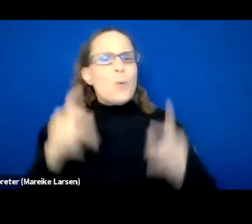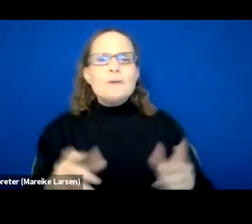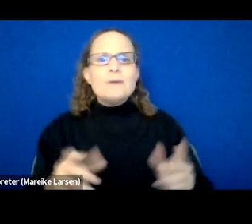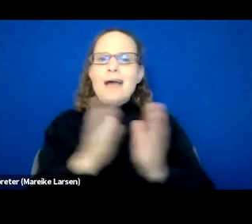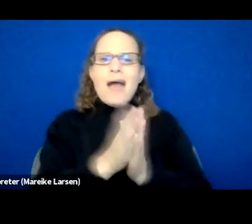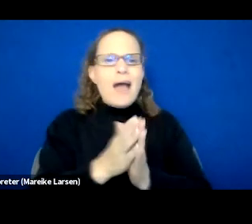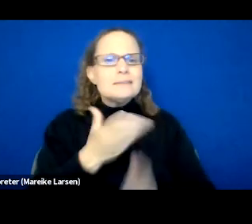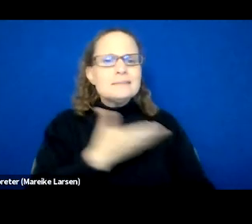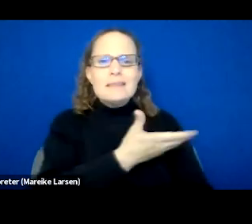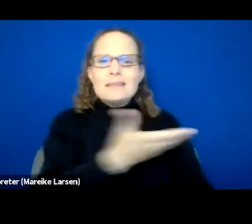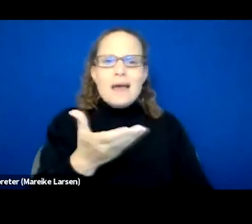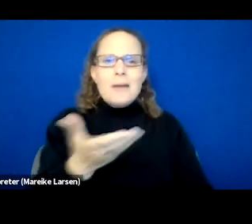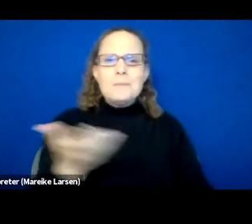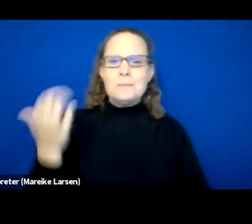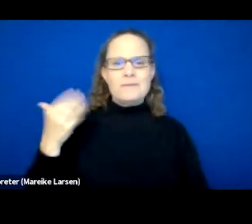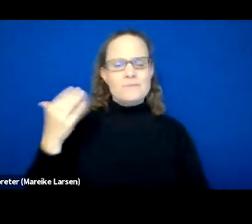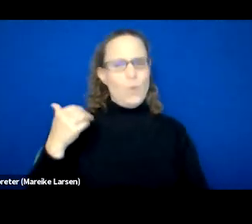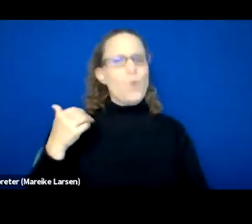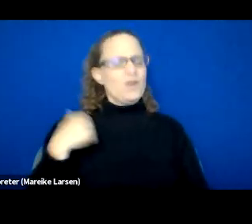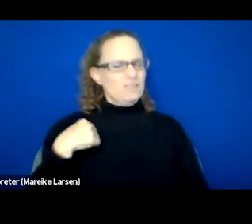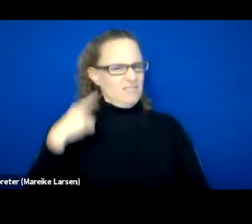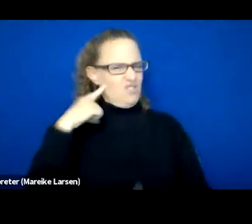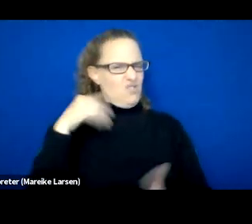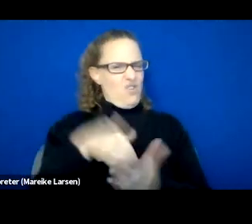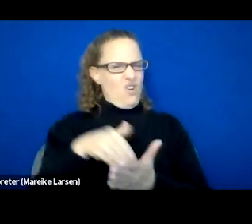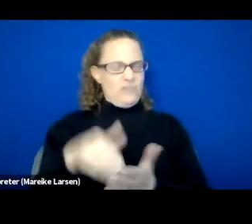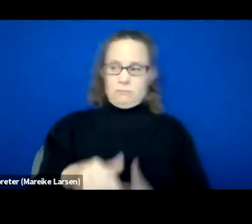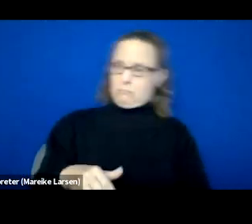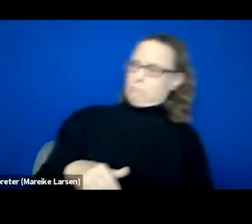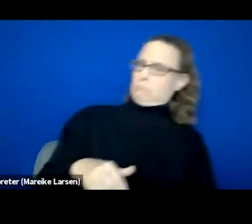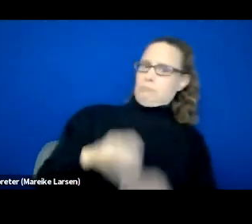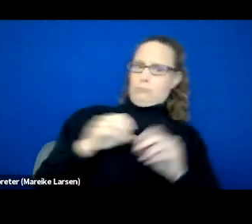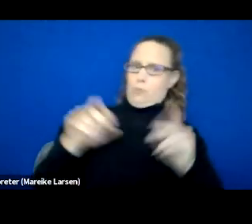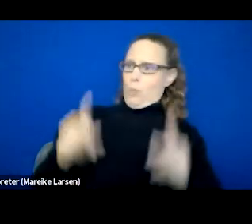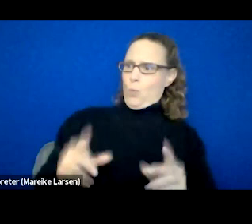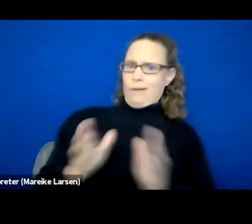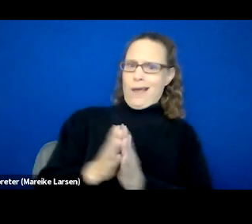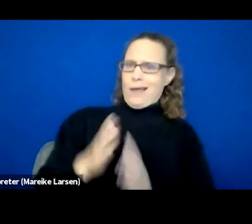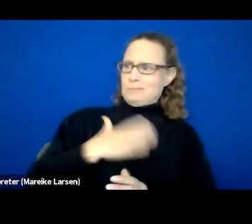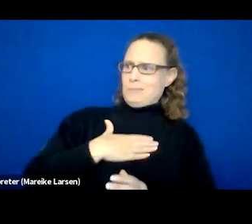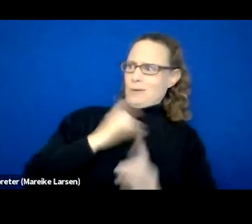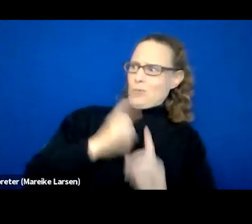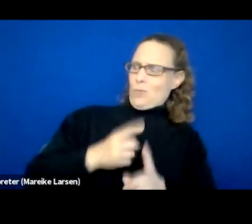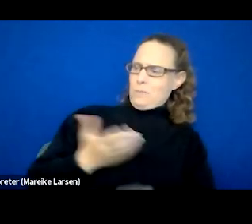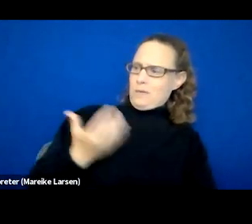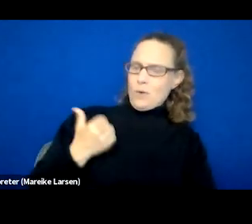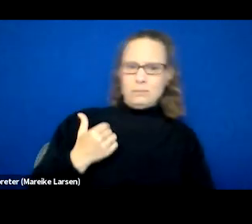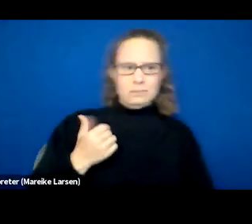nobody's ever asked them, I get that a lot of times. Well, no nobody's ever asking me what my goals were. Oh, well, yeah, we're very interested into your goals.